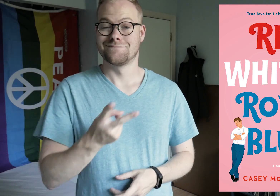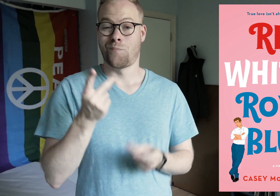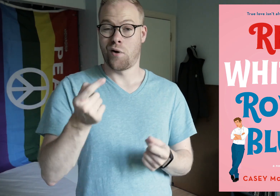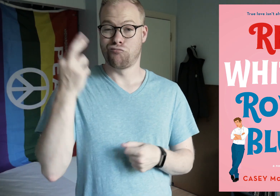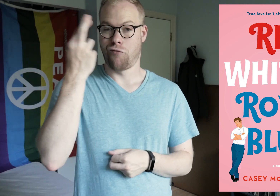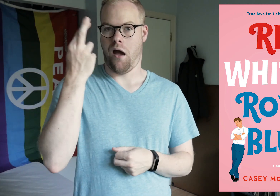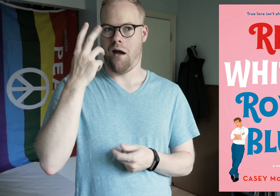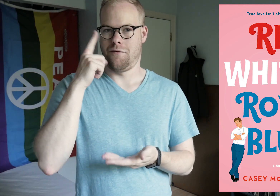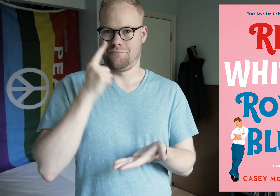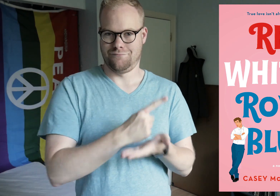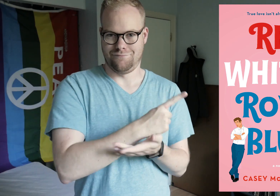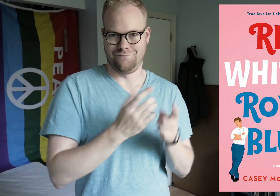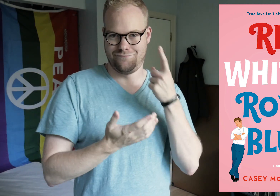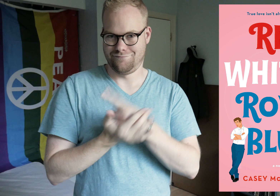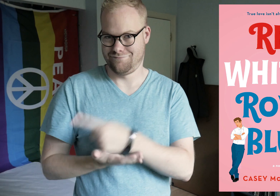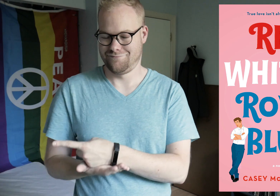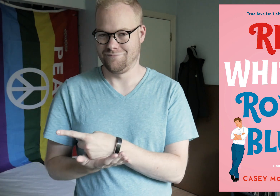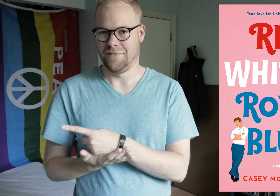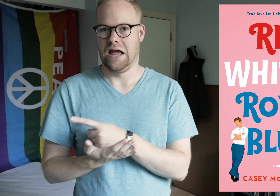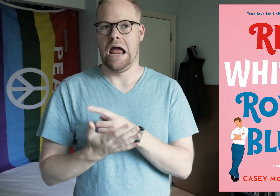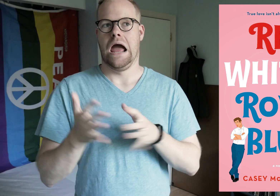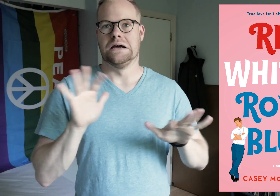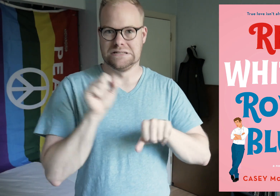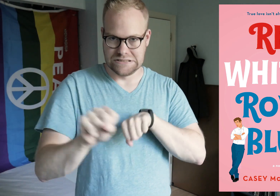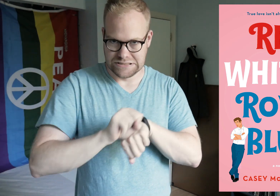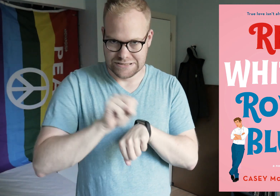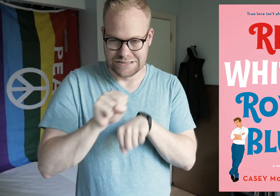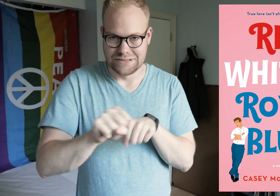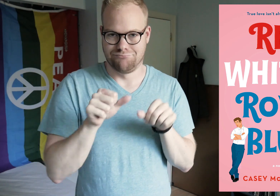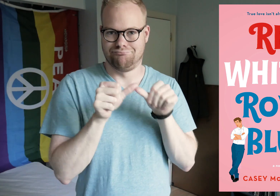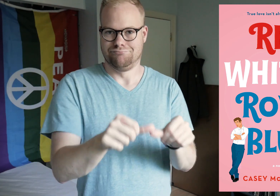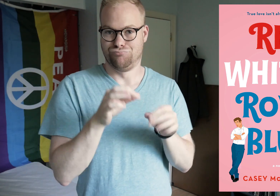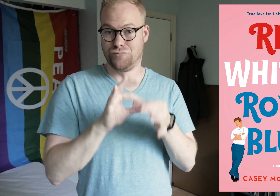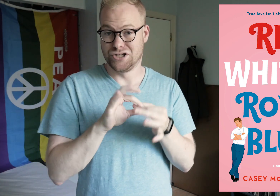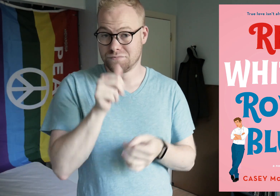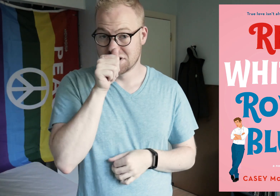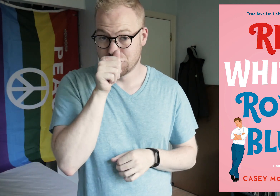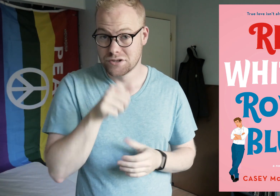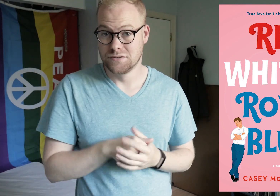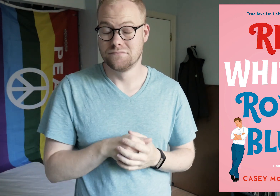They quickly realize they’re falling for each other, and have to work to keep their relationship secret,